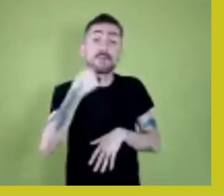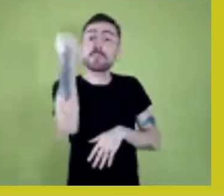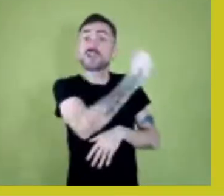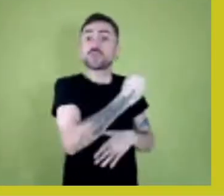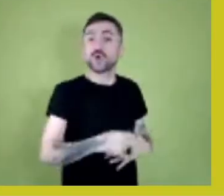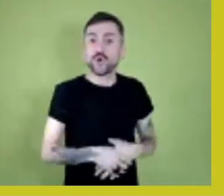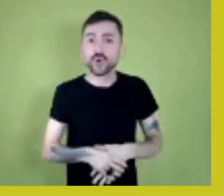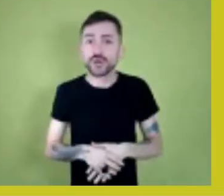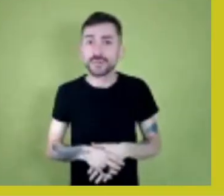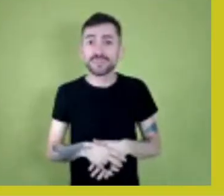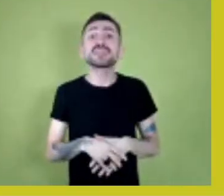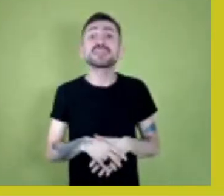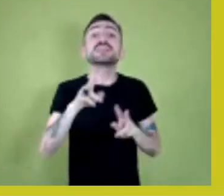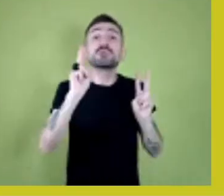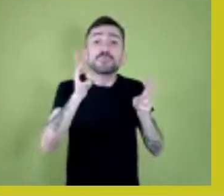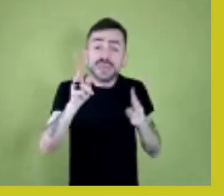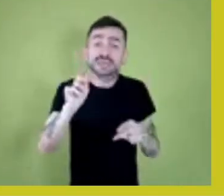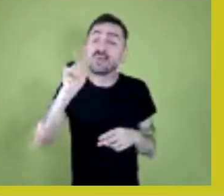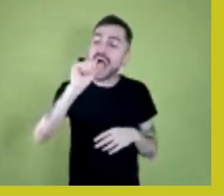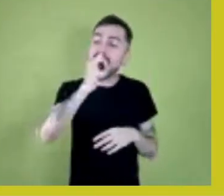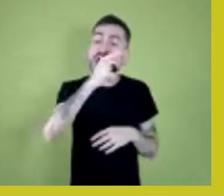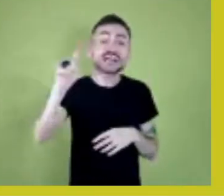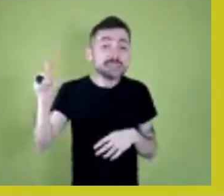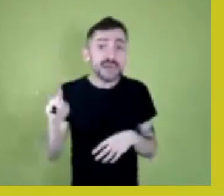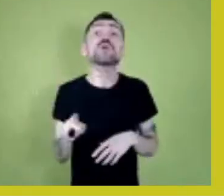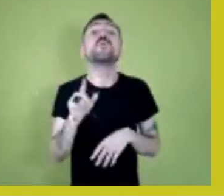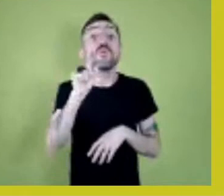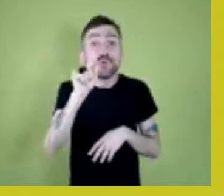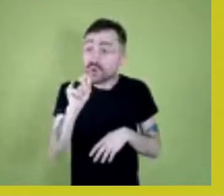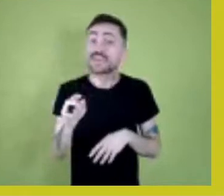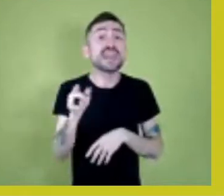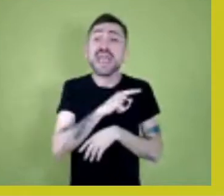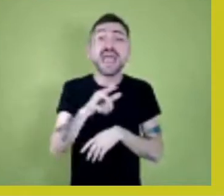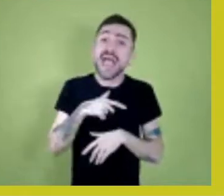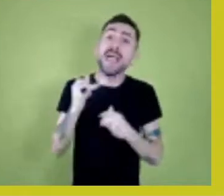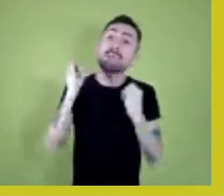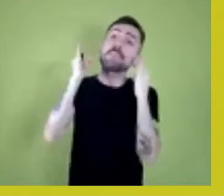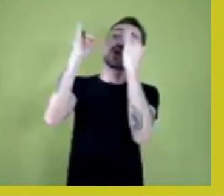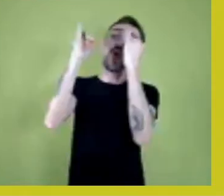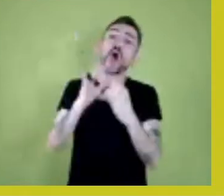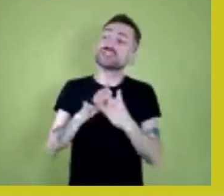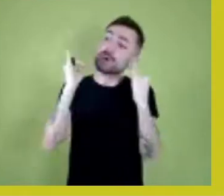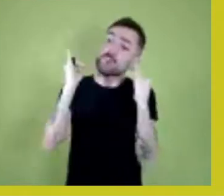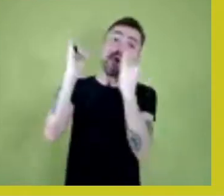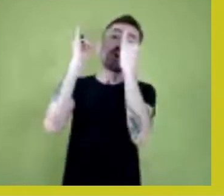Actions include boycotting products which contain slave labor,